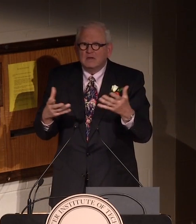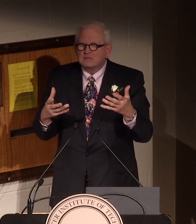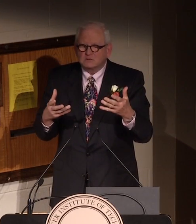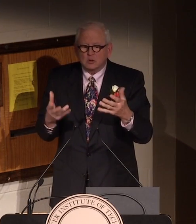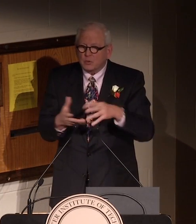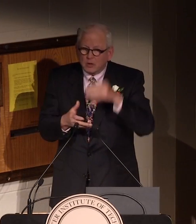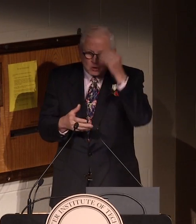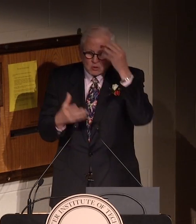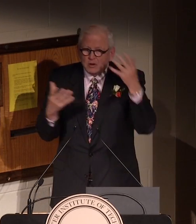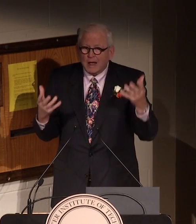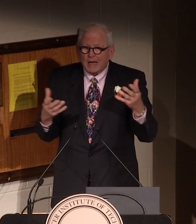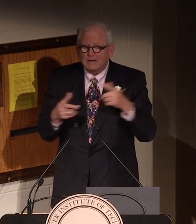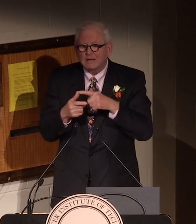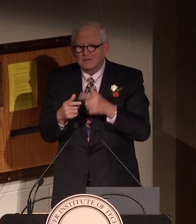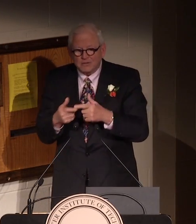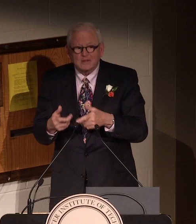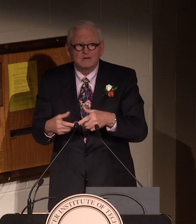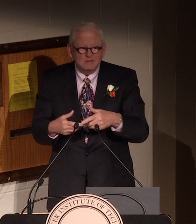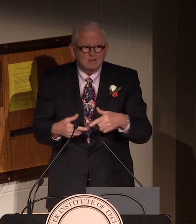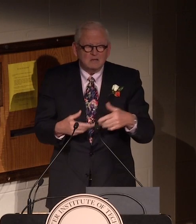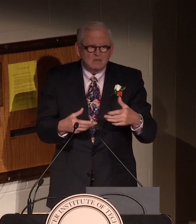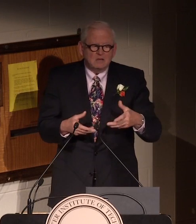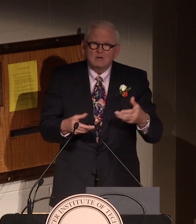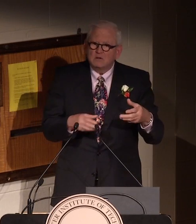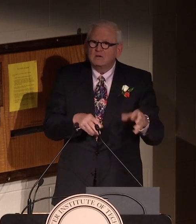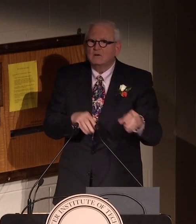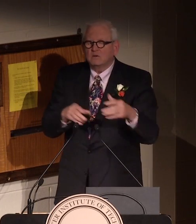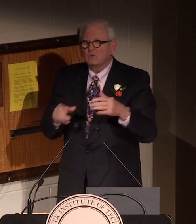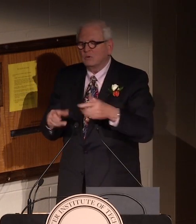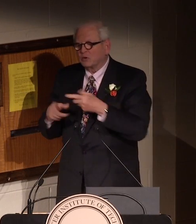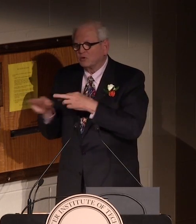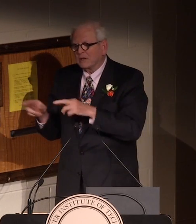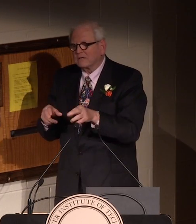the wiring configurations, so we learned a great deal together,